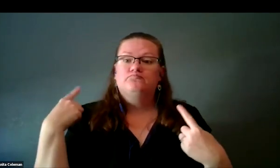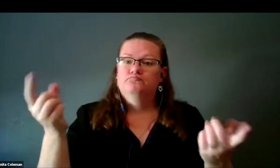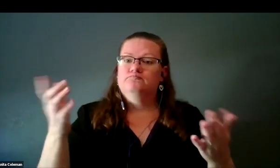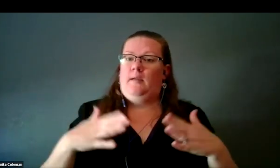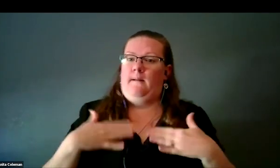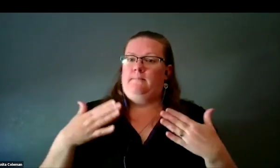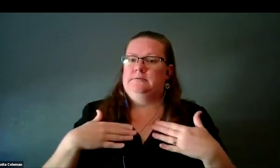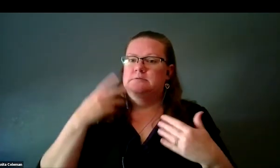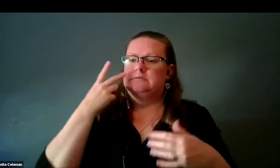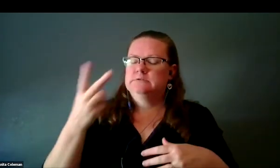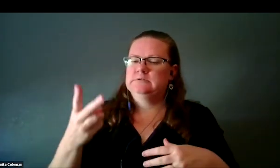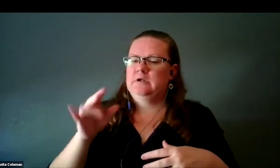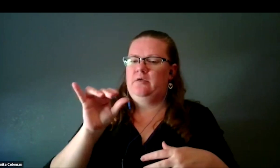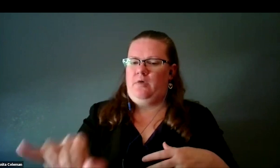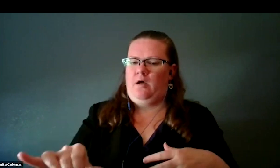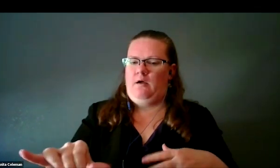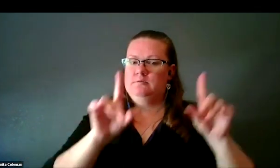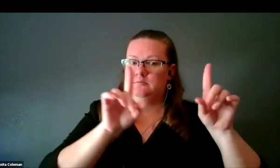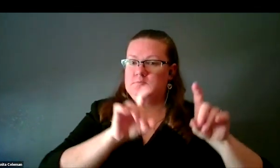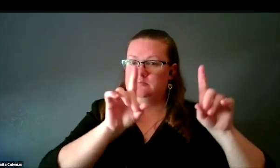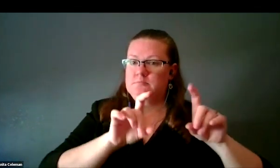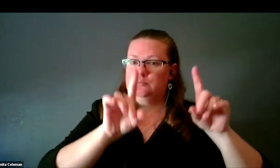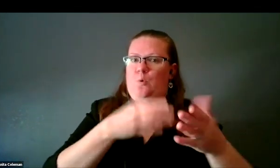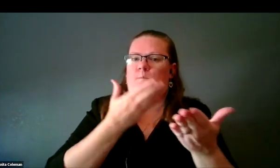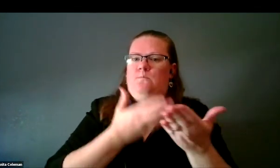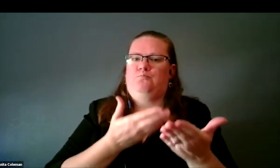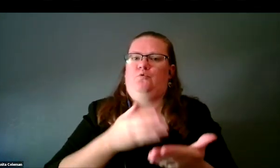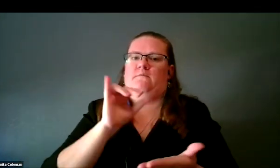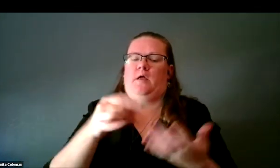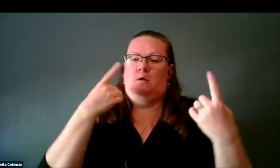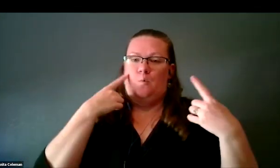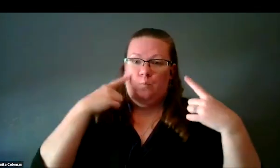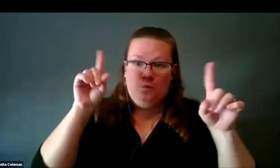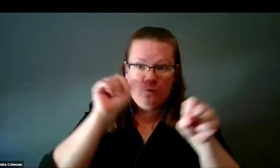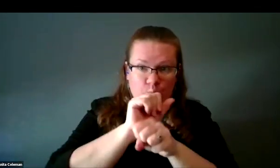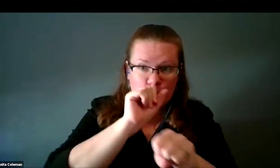not only was a proof of concept for our materials,